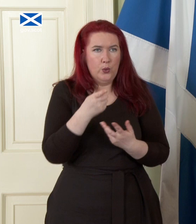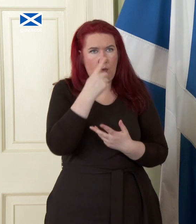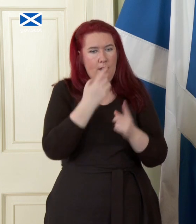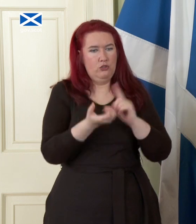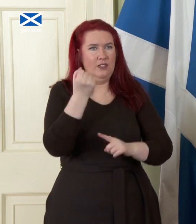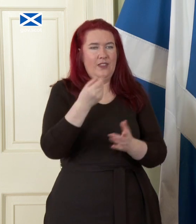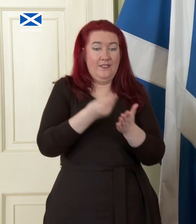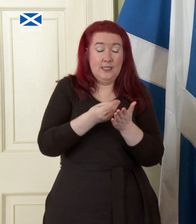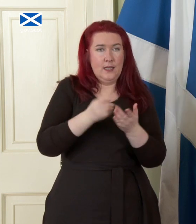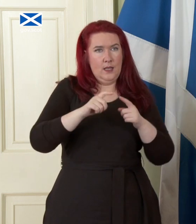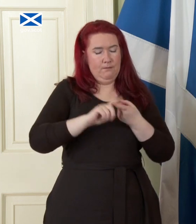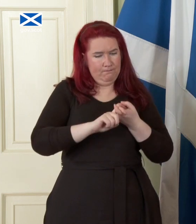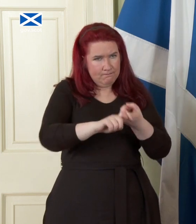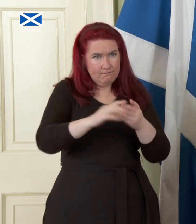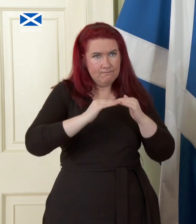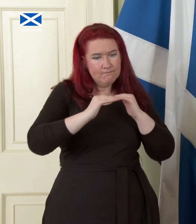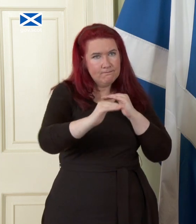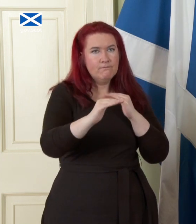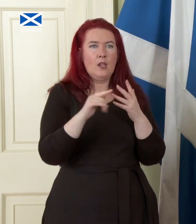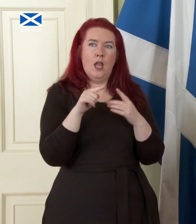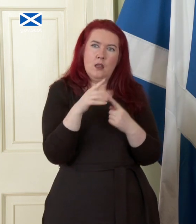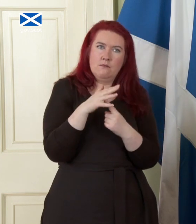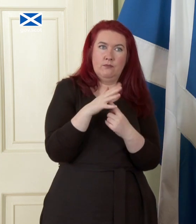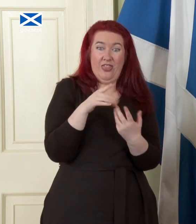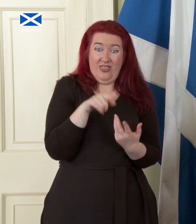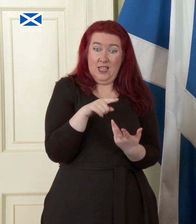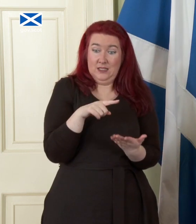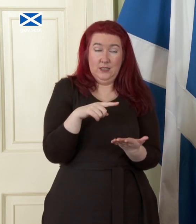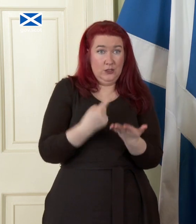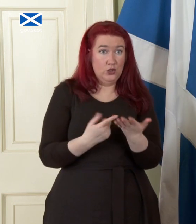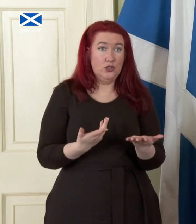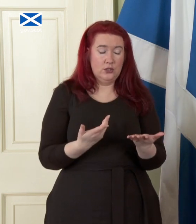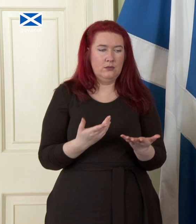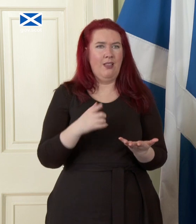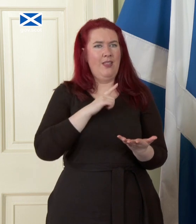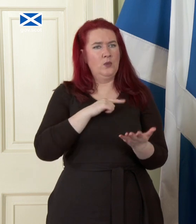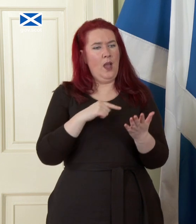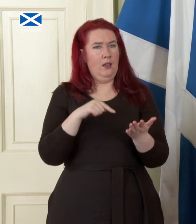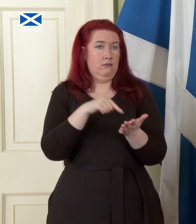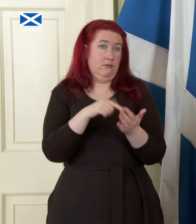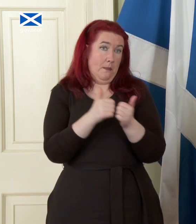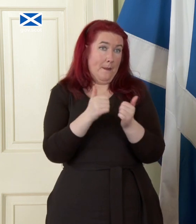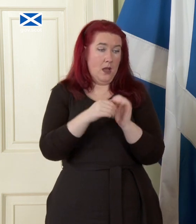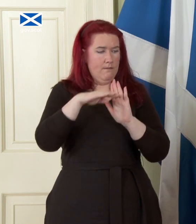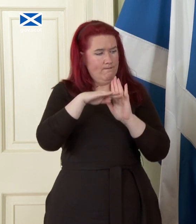sustainability is the key choice that you have to make. We are setting out here at the way in which